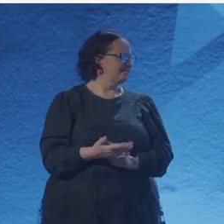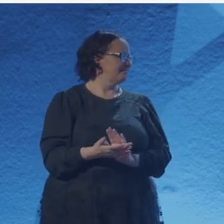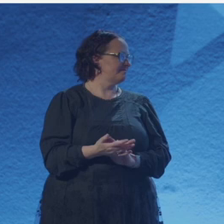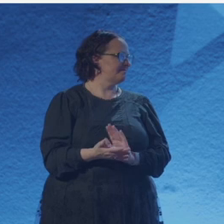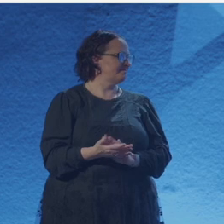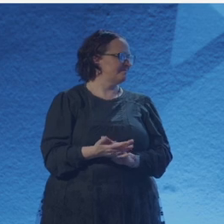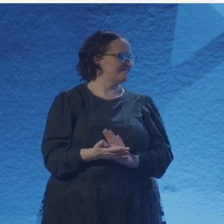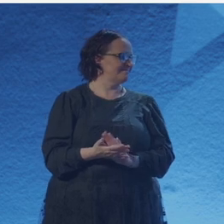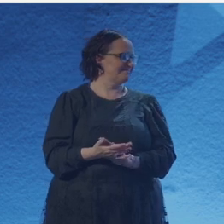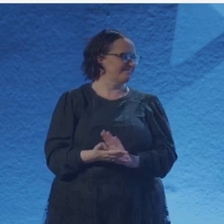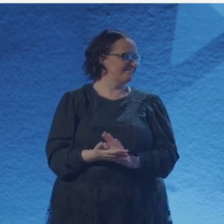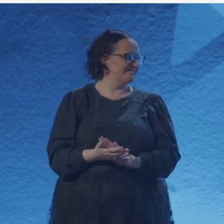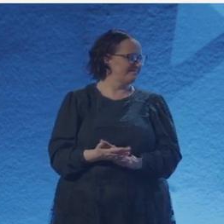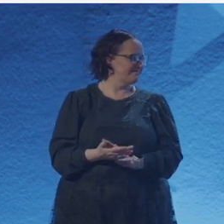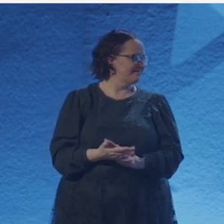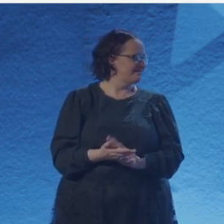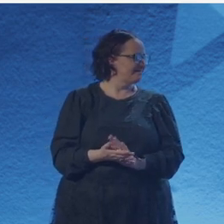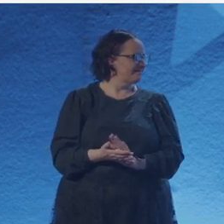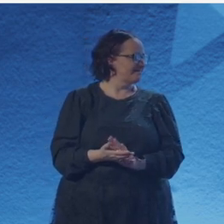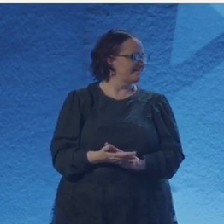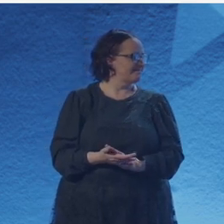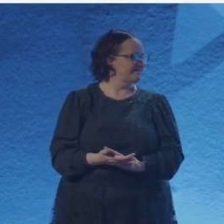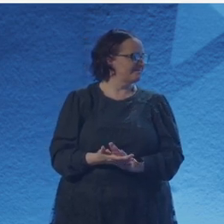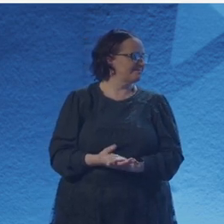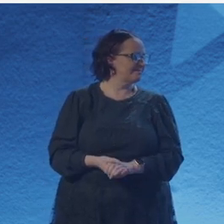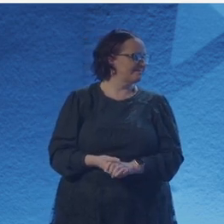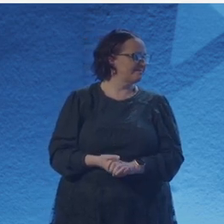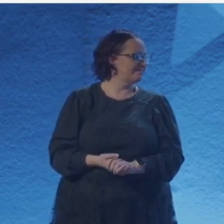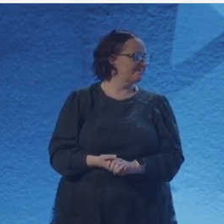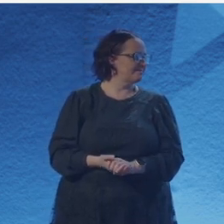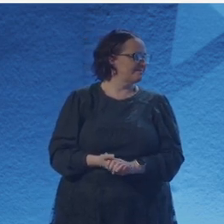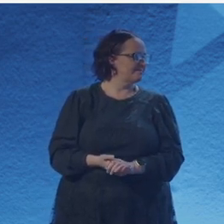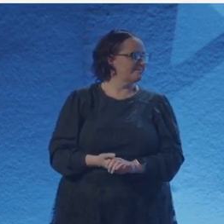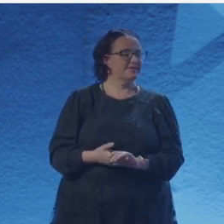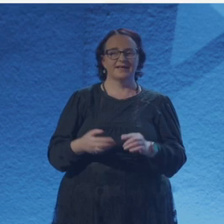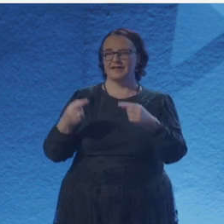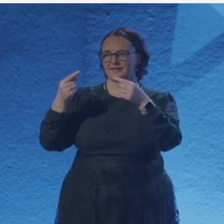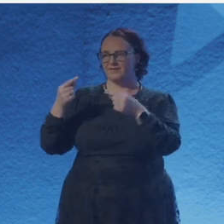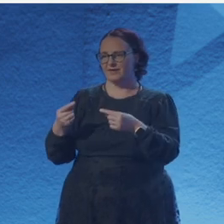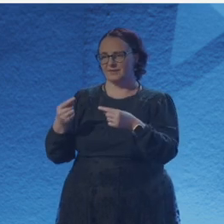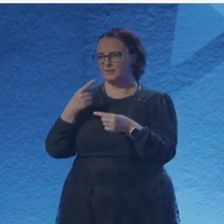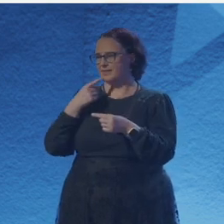It's not bottled up, but it's all bottled now. On that lovely, bleak note, that's me.